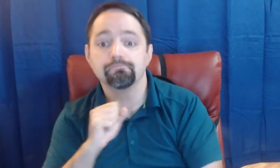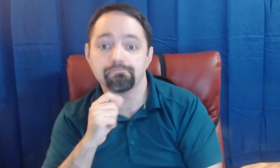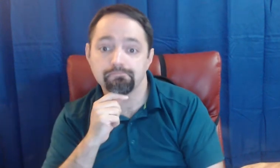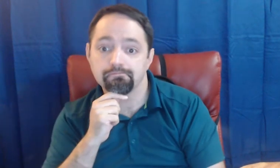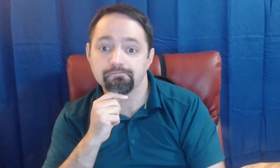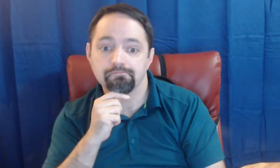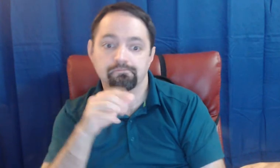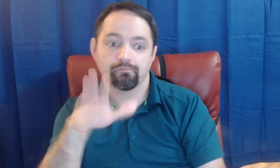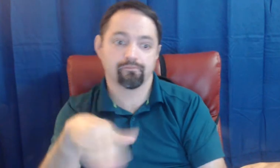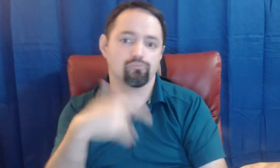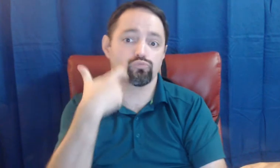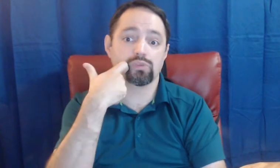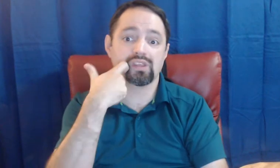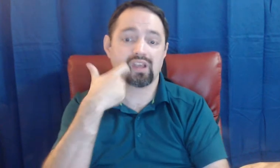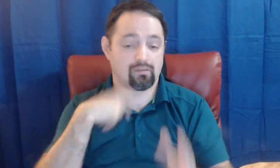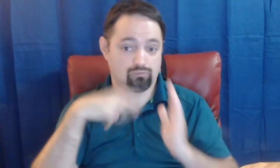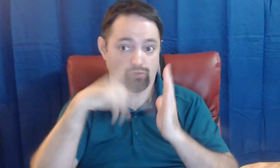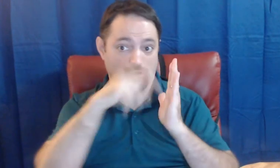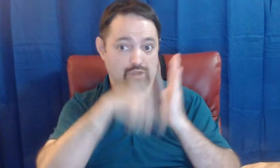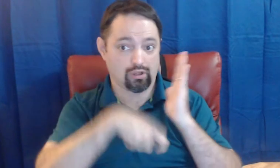recently i read an article